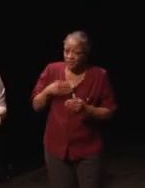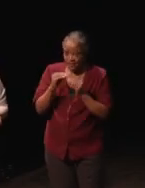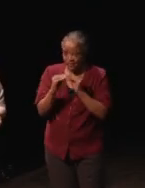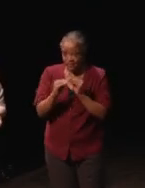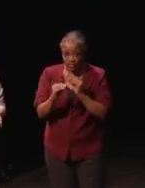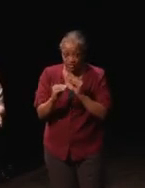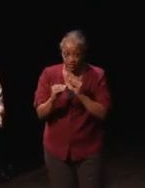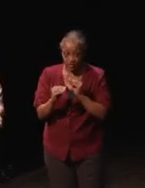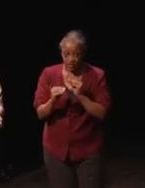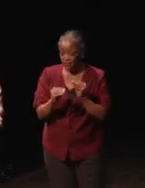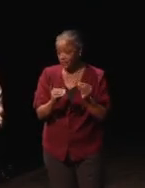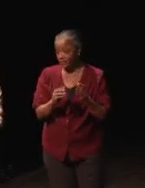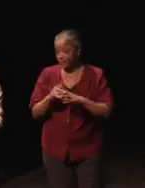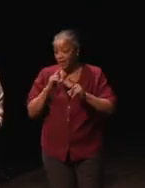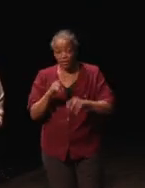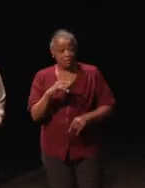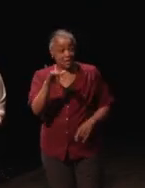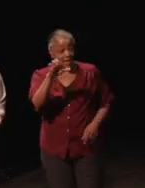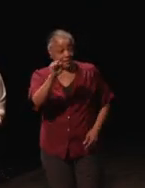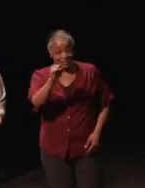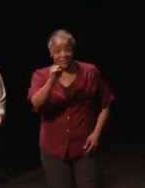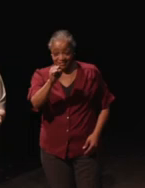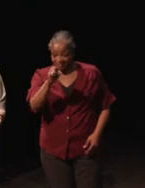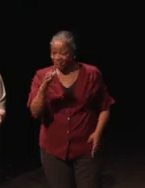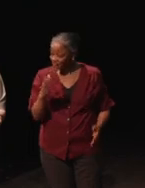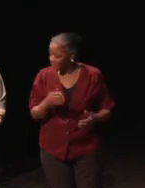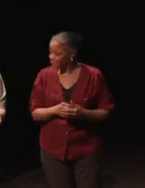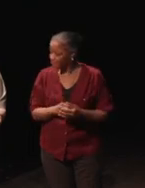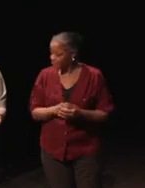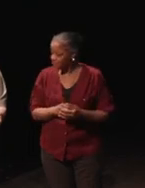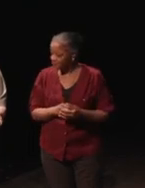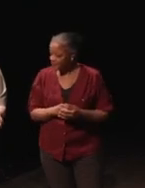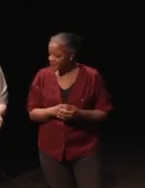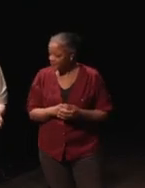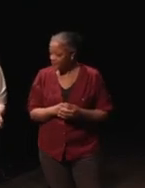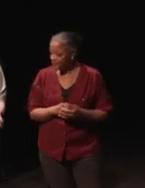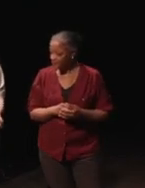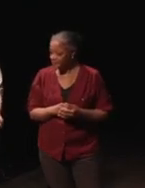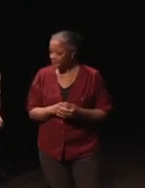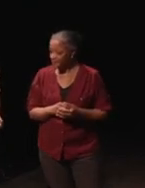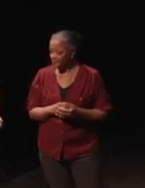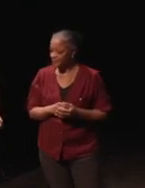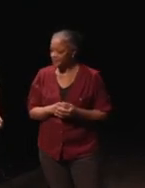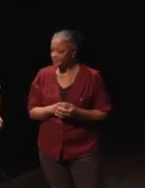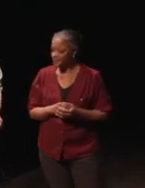And the answer was yes, I could. So, I ended up having to